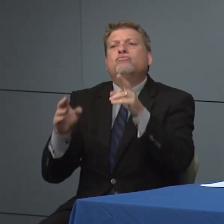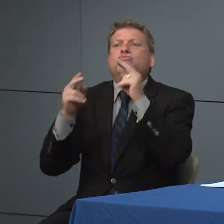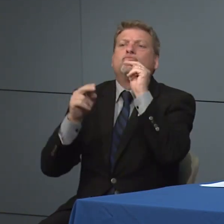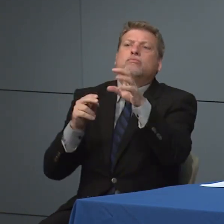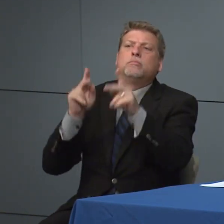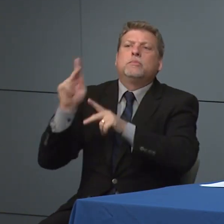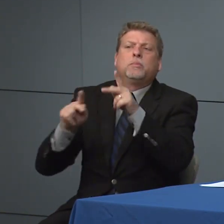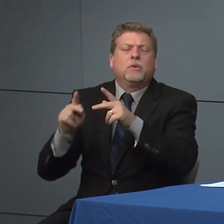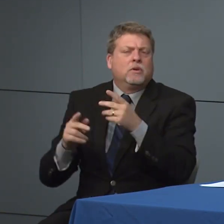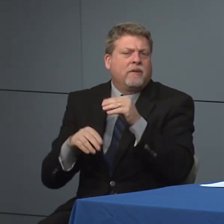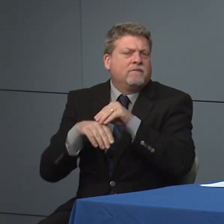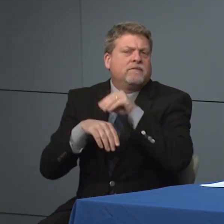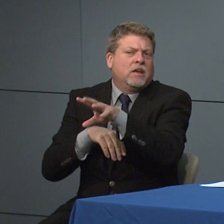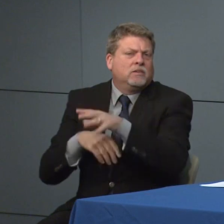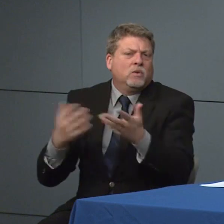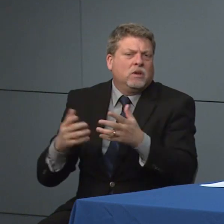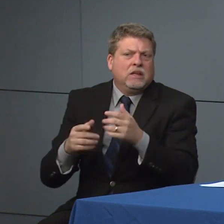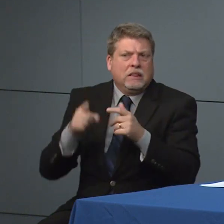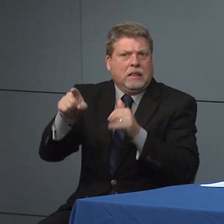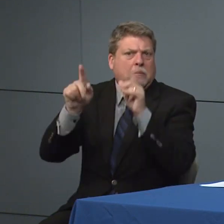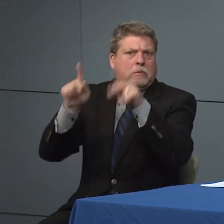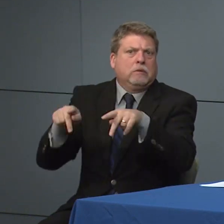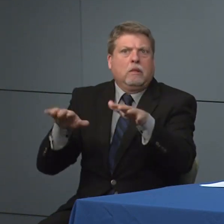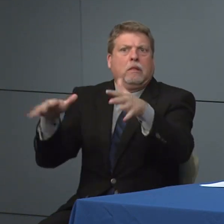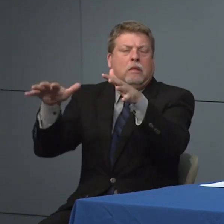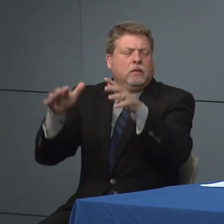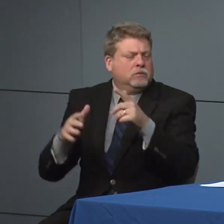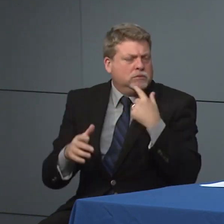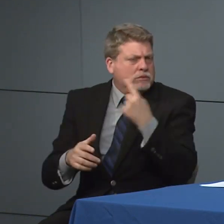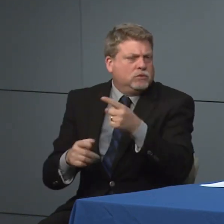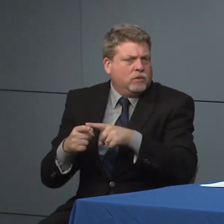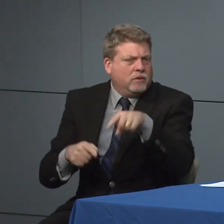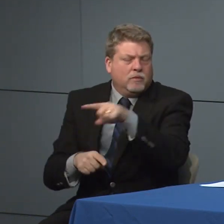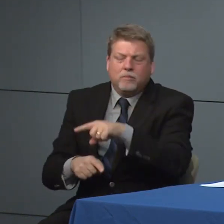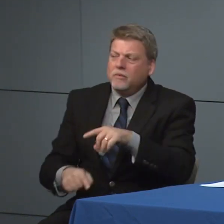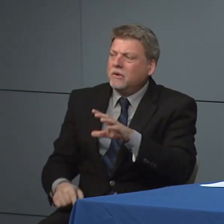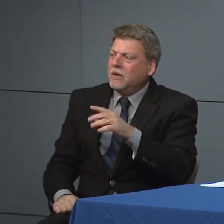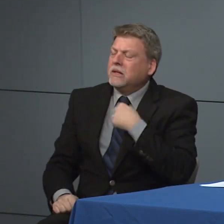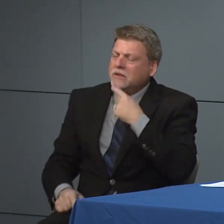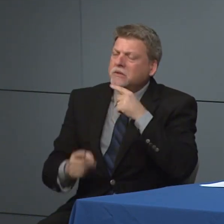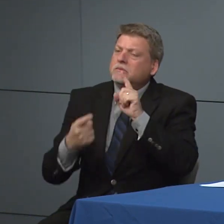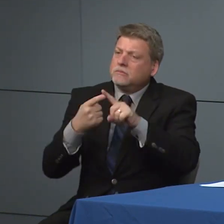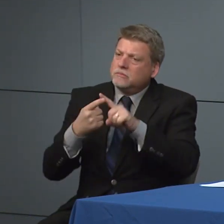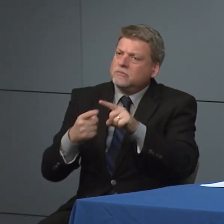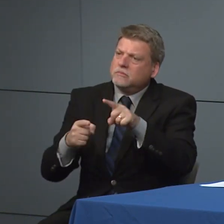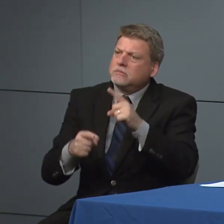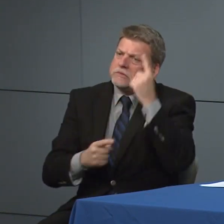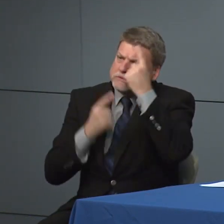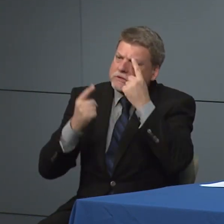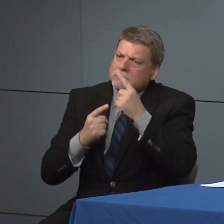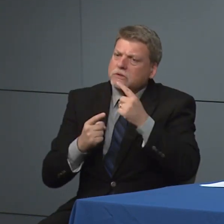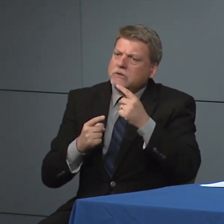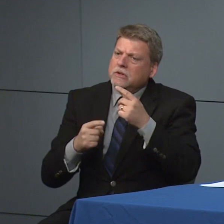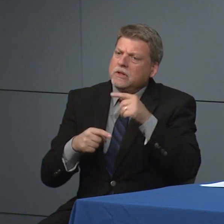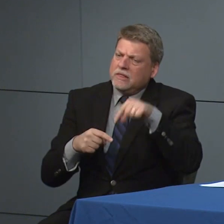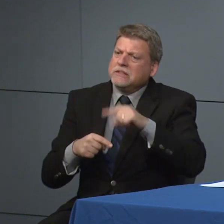serious situation. I mean I think that we should all need to take this seriously I think you've seen that we take this seriously I